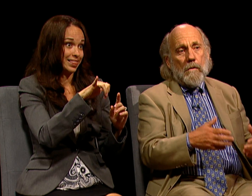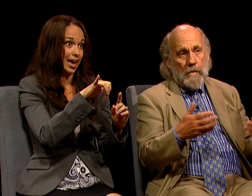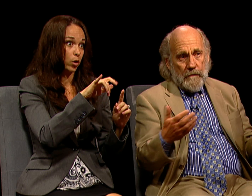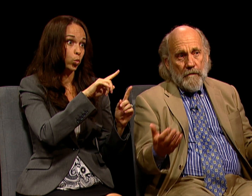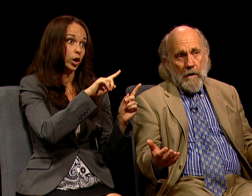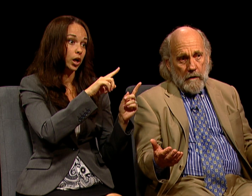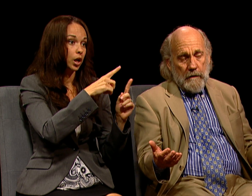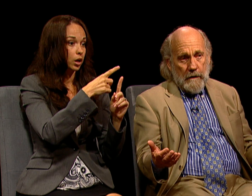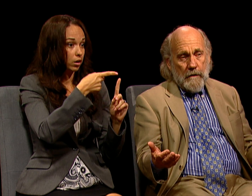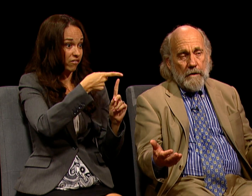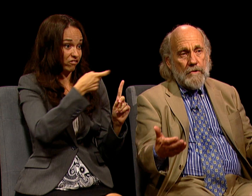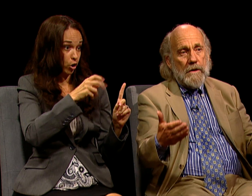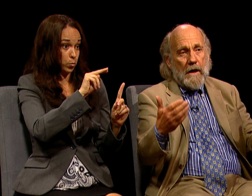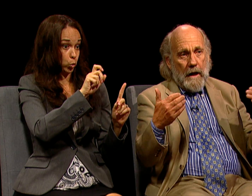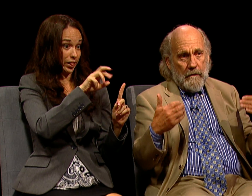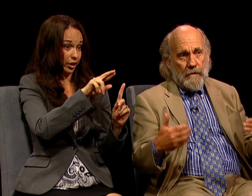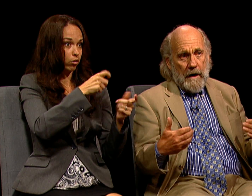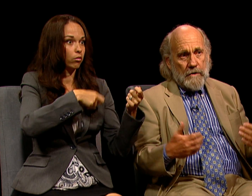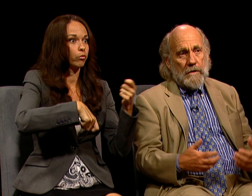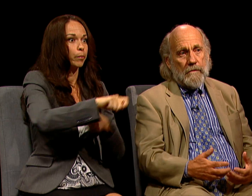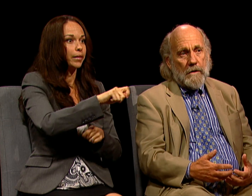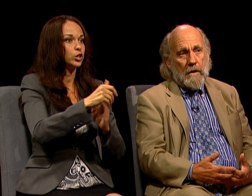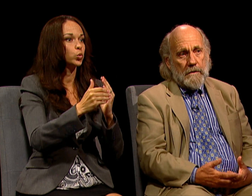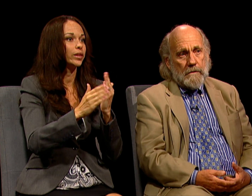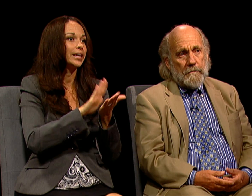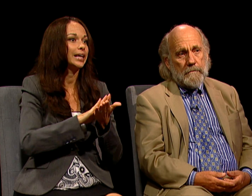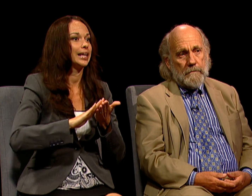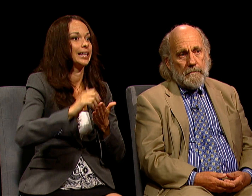WITH FAR CLEANER ENERGY AT A FRACTION OF THE COST.